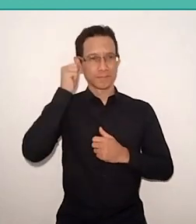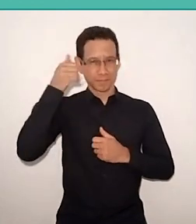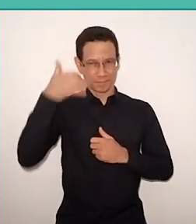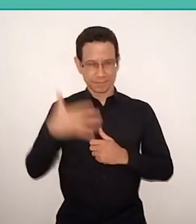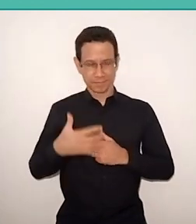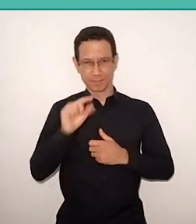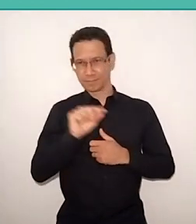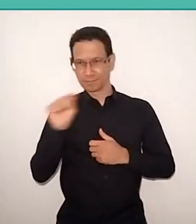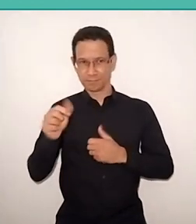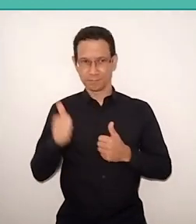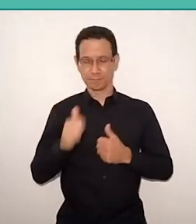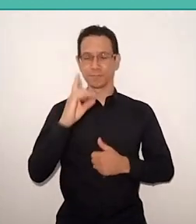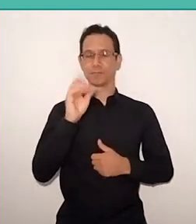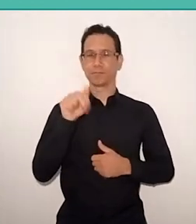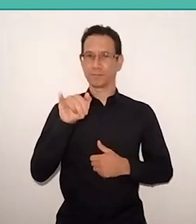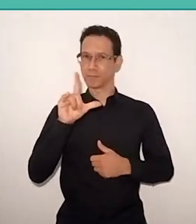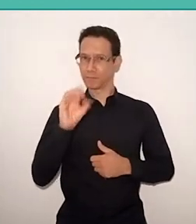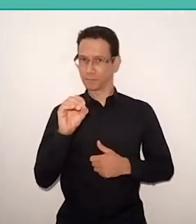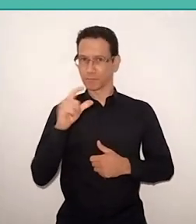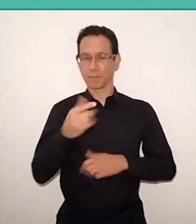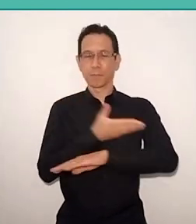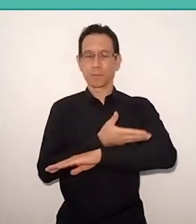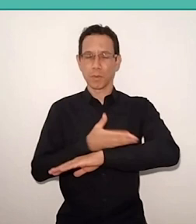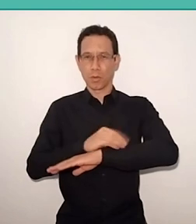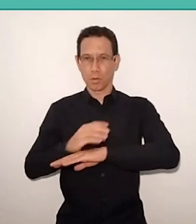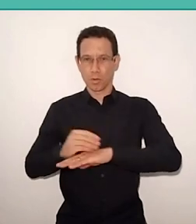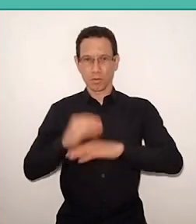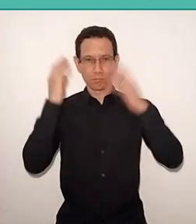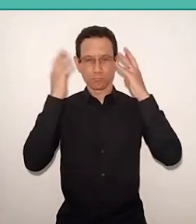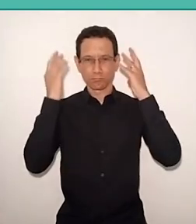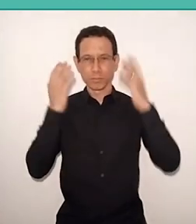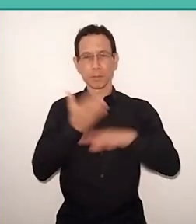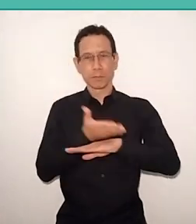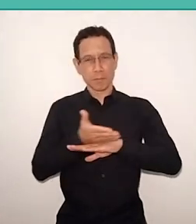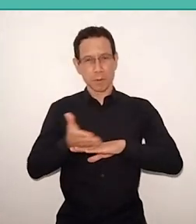Danilo Santos de Miranda is white, with gray hair and he is wearing a black shirt.